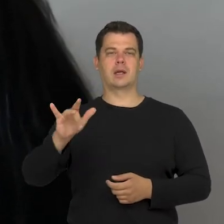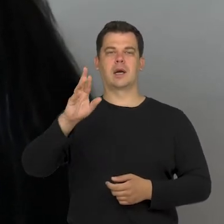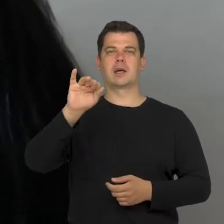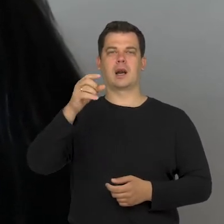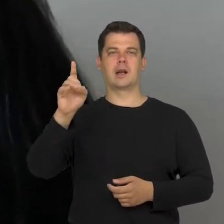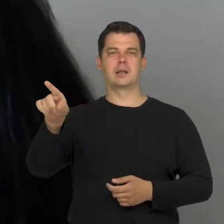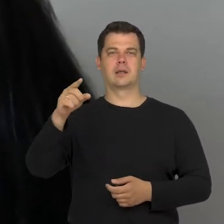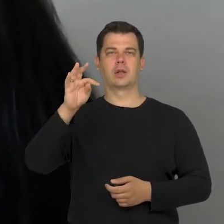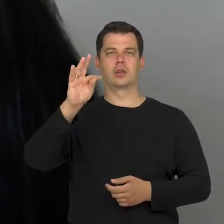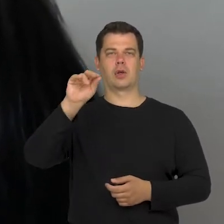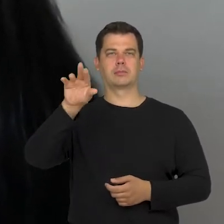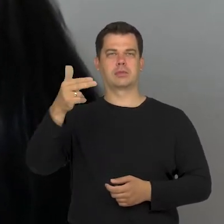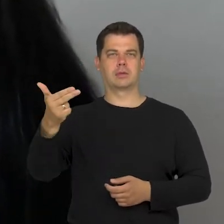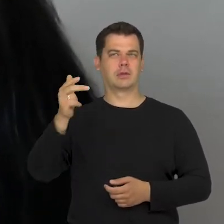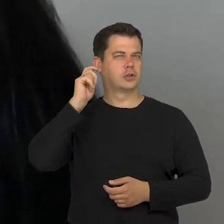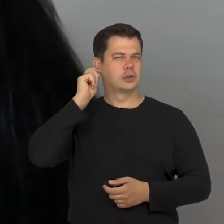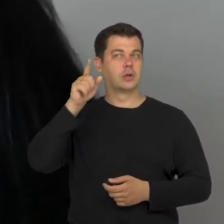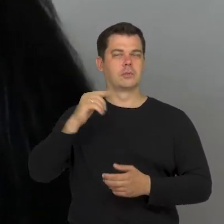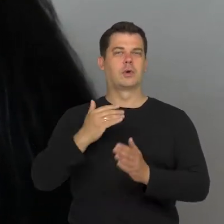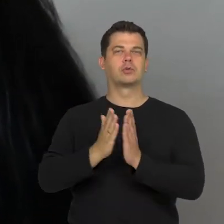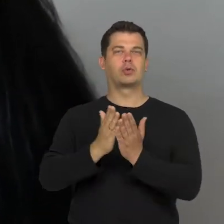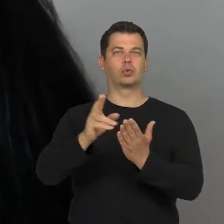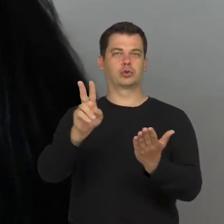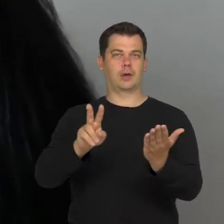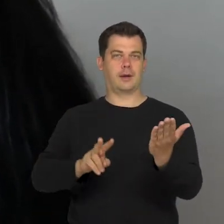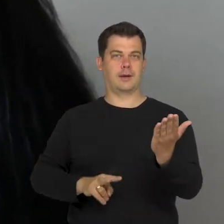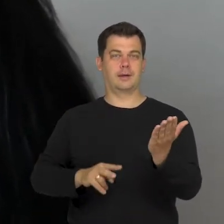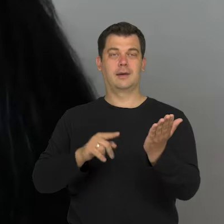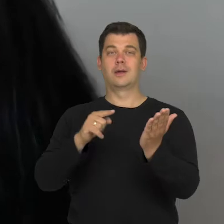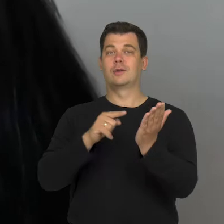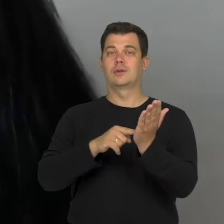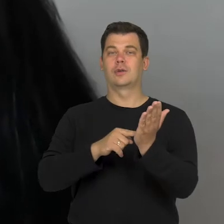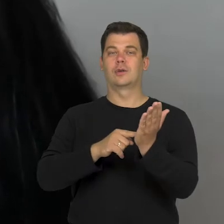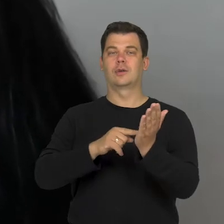whose book: „Staring: How We Look”,